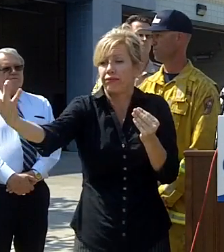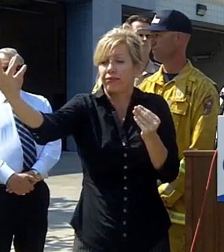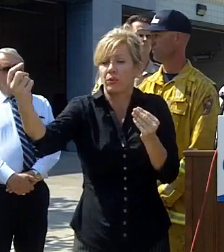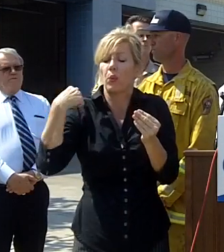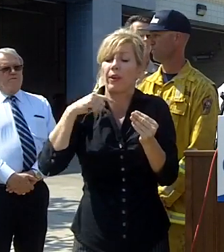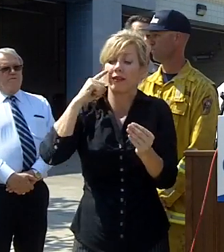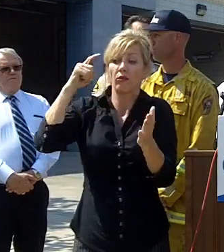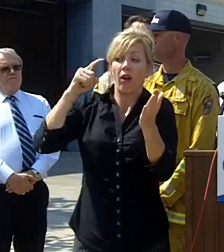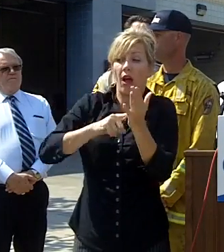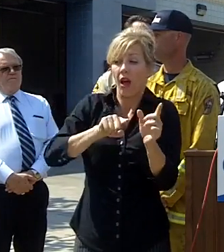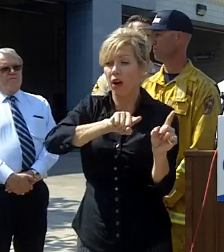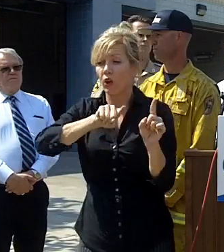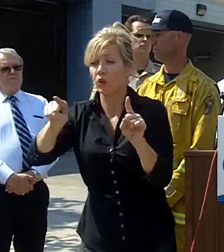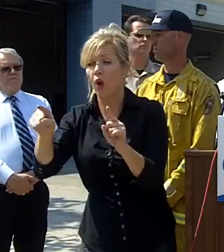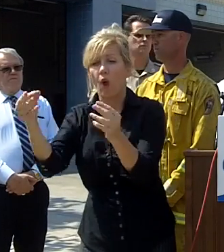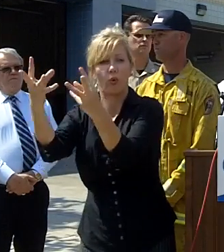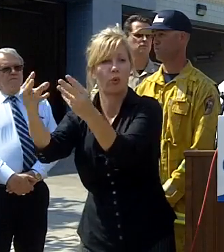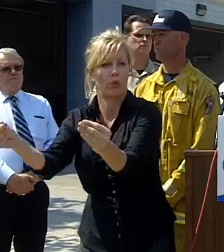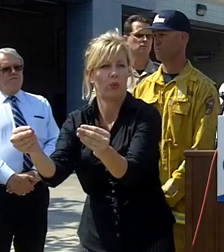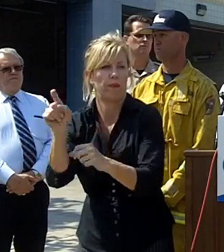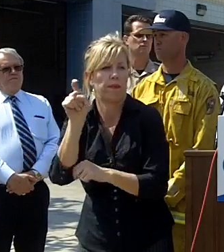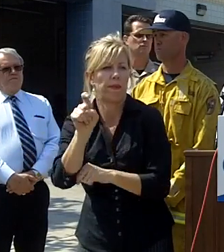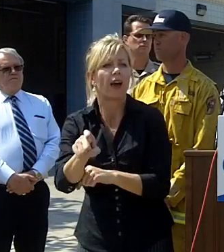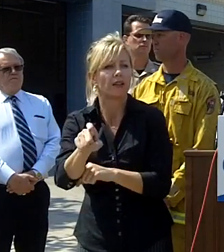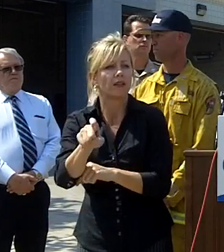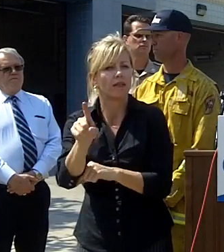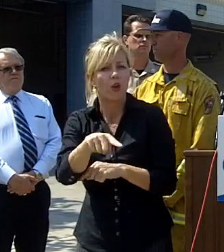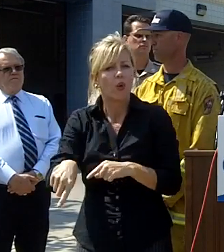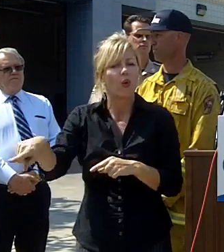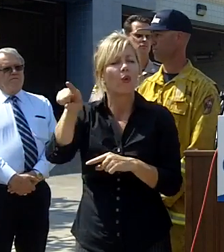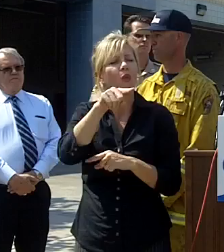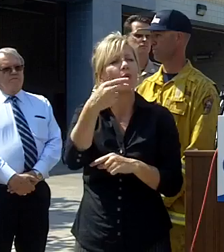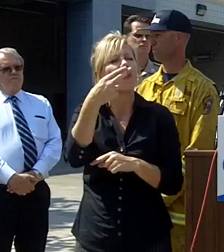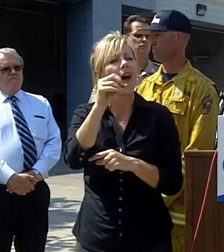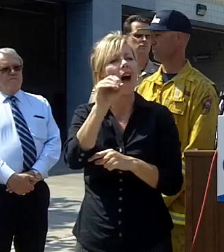will be spending plenty of time making sure that all those hot spots are out that we don't have